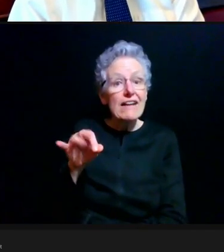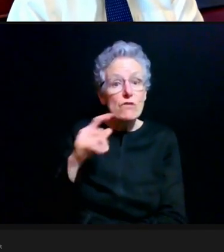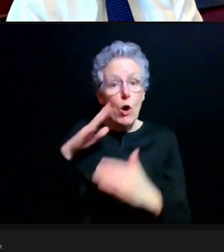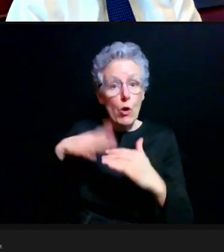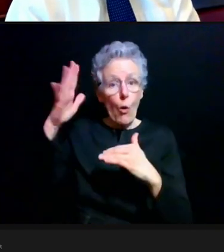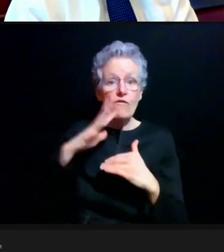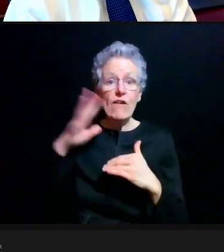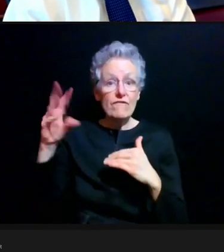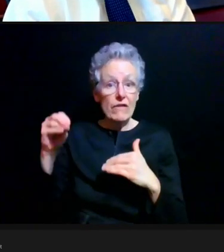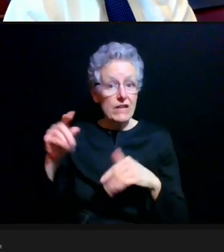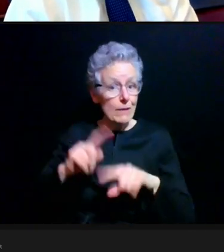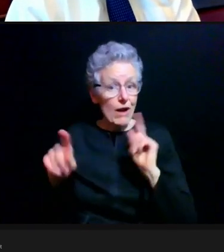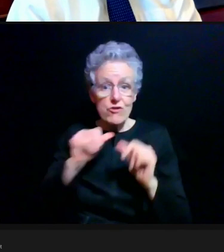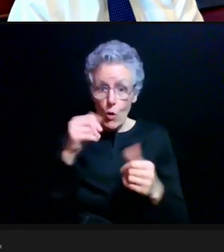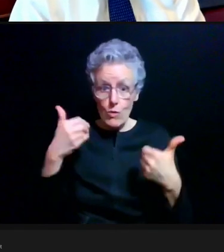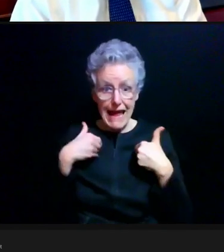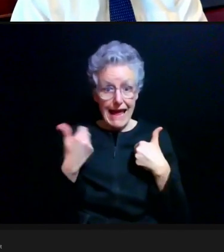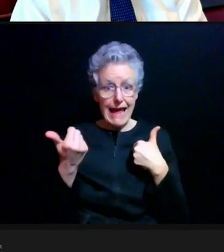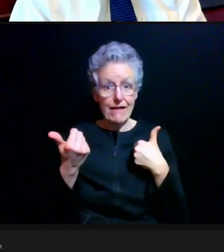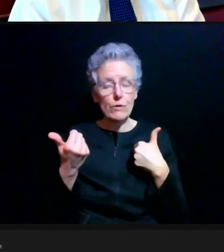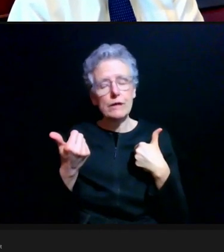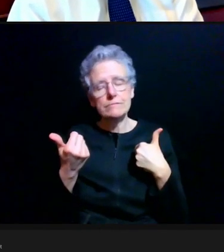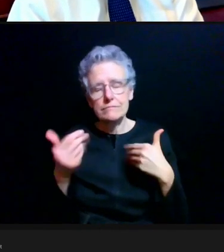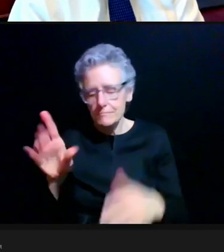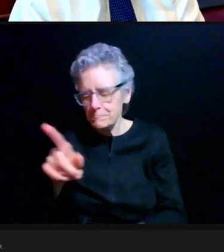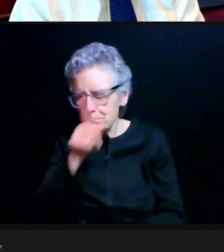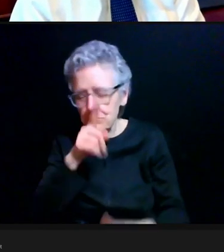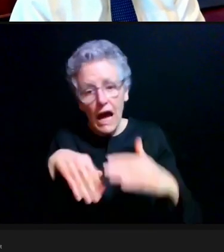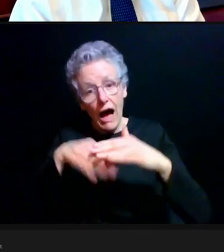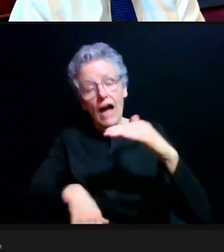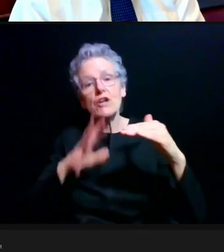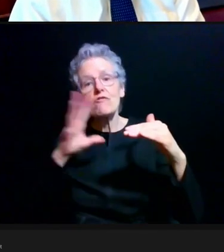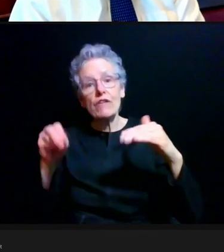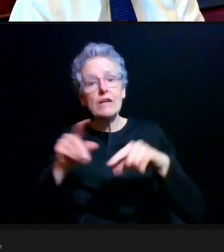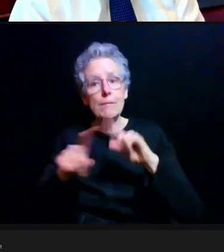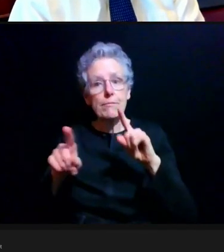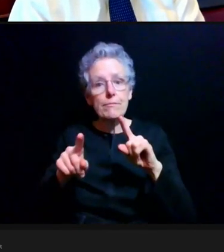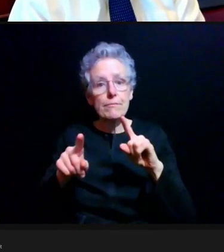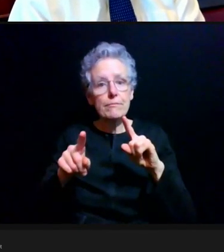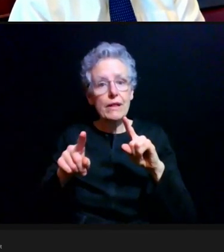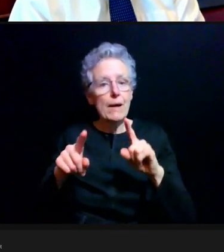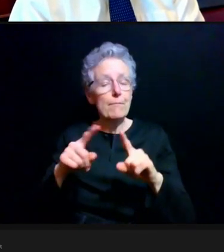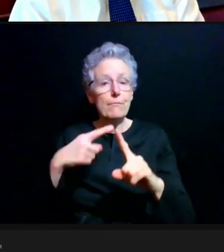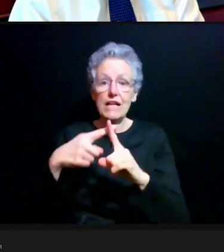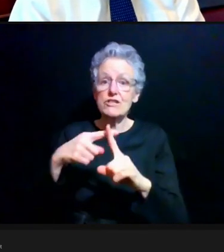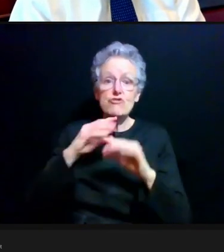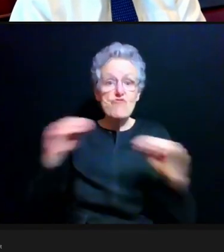but do not have, or not over 50 and do not have underlying health conditions.